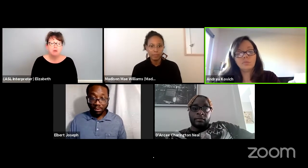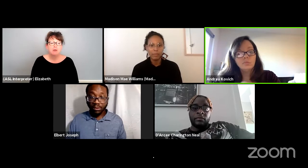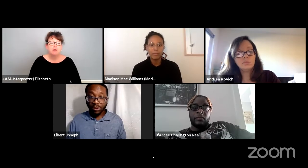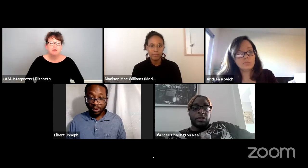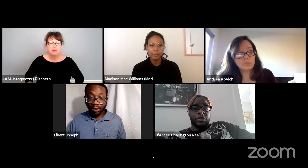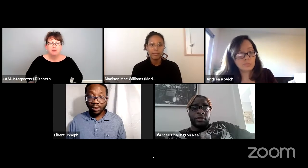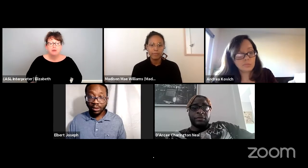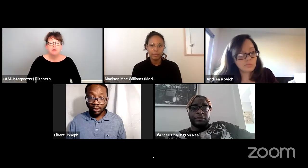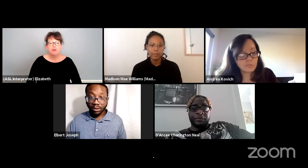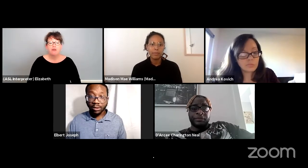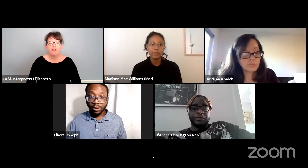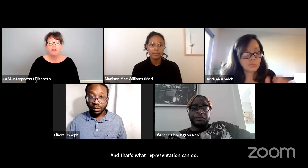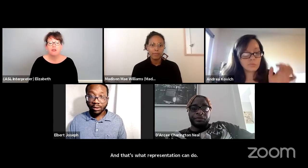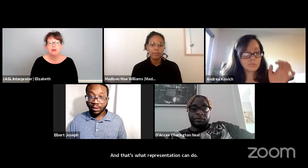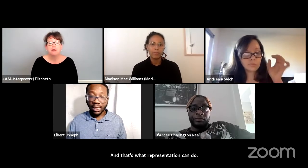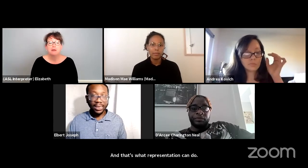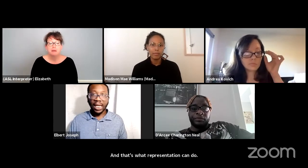Yes, yes, absolutely.